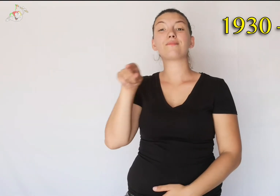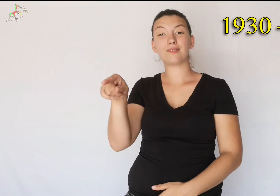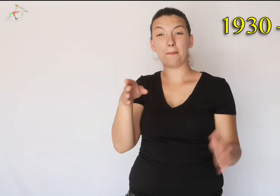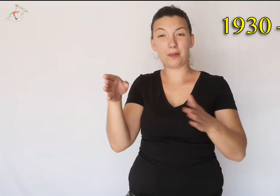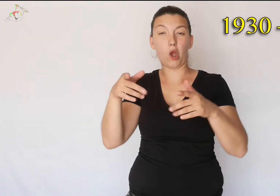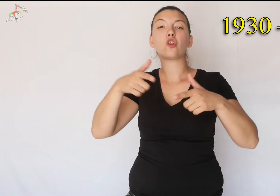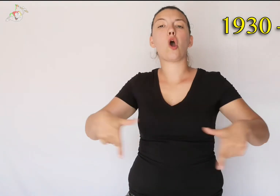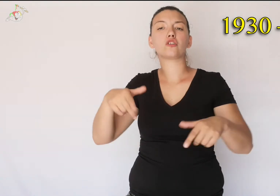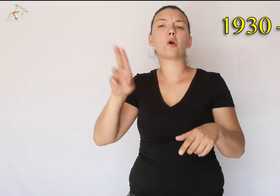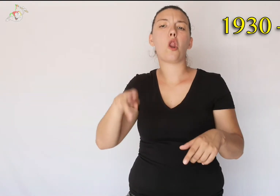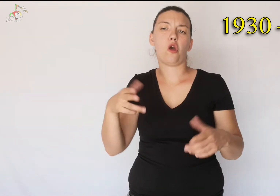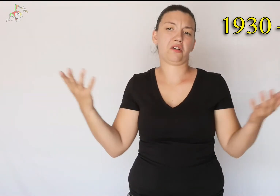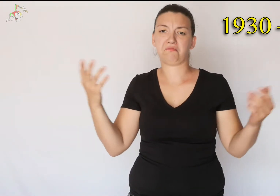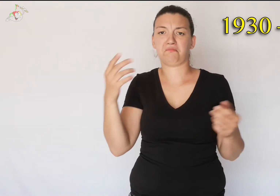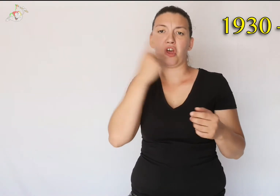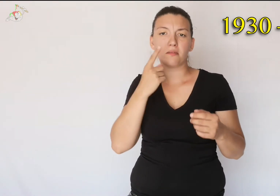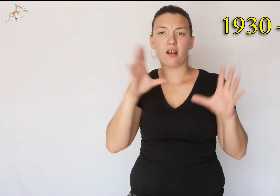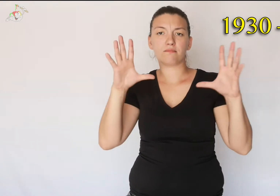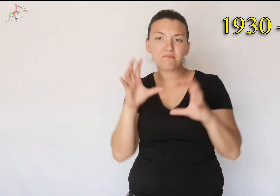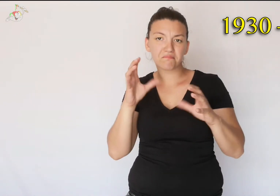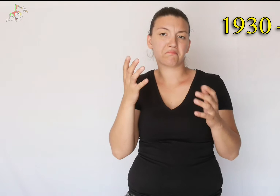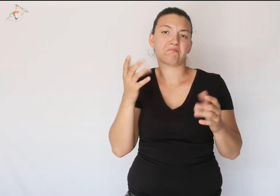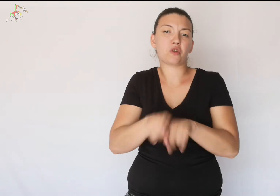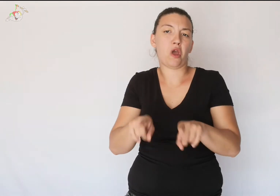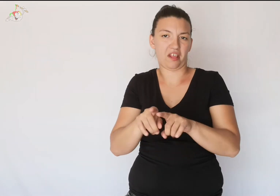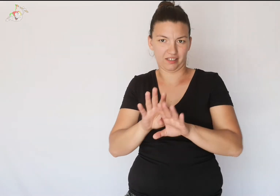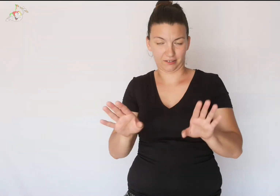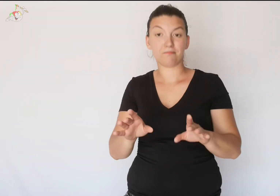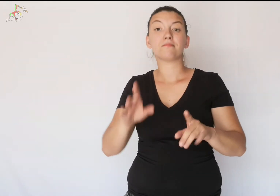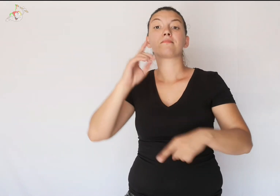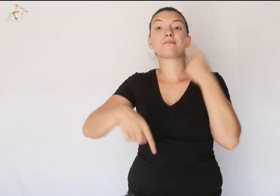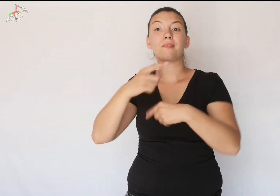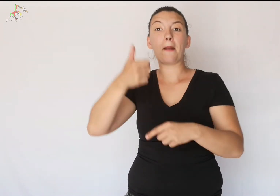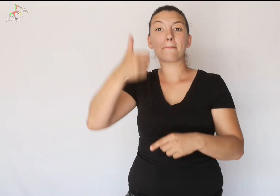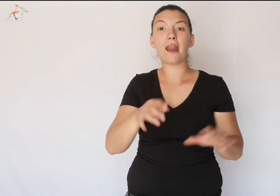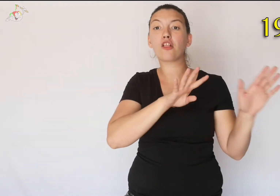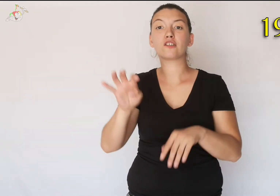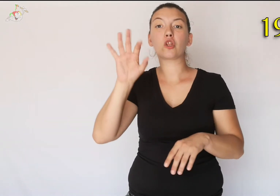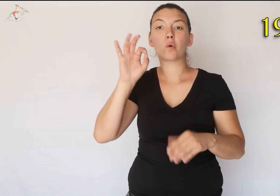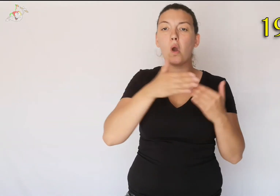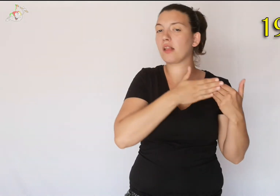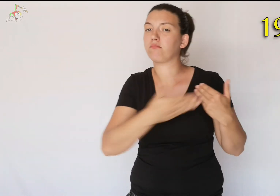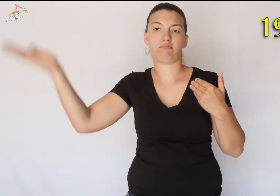At that time the costumes were normal with dark and monotonous colors, from 1950 onwards they